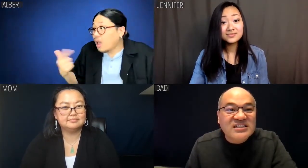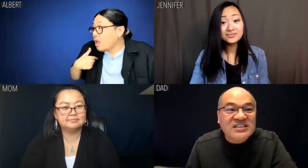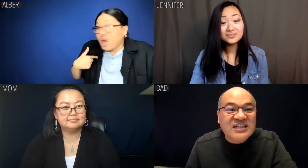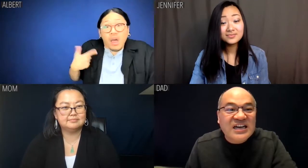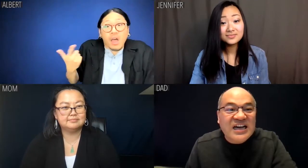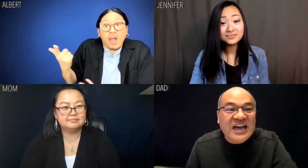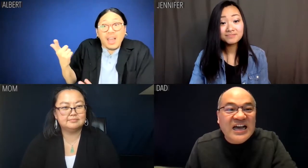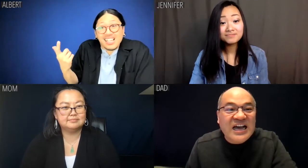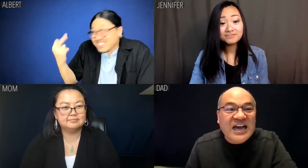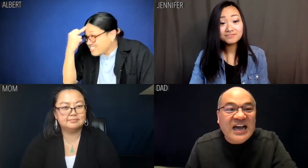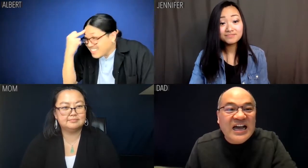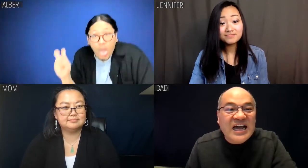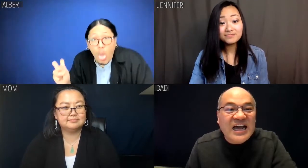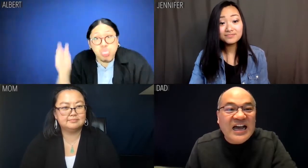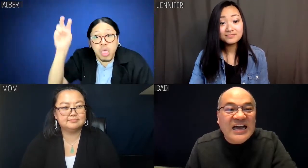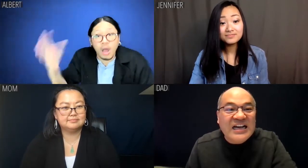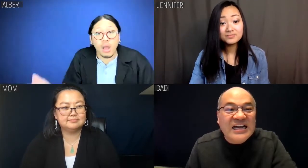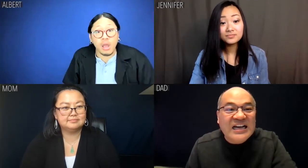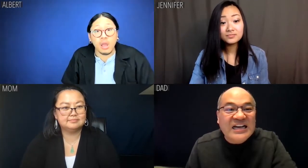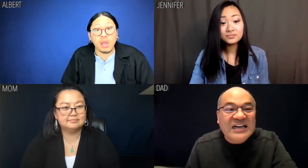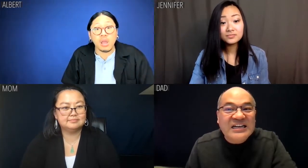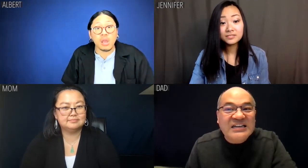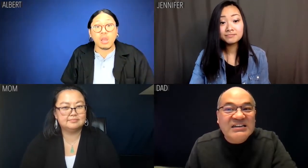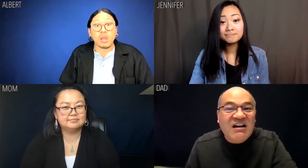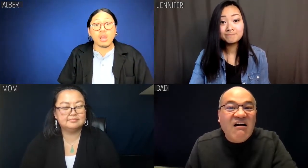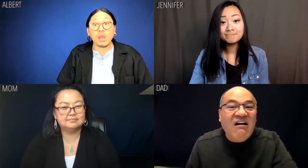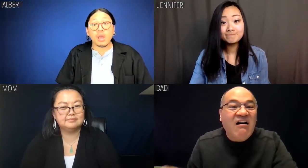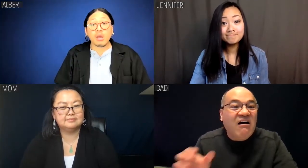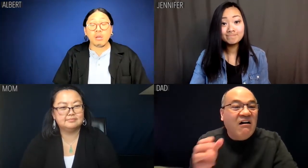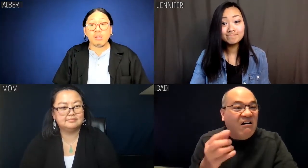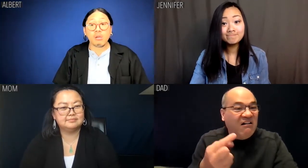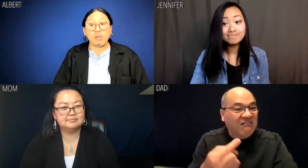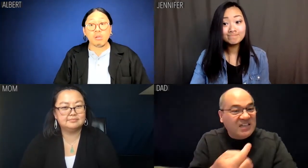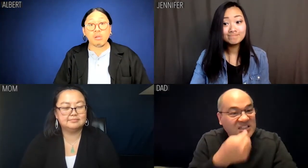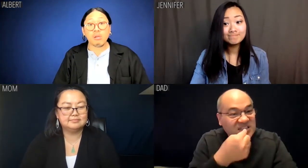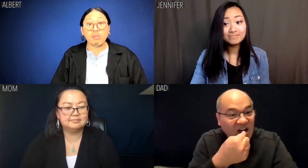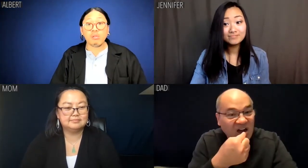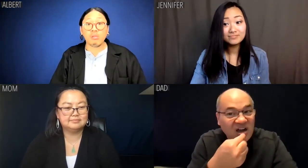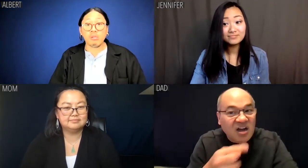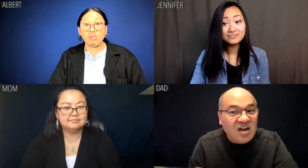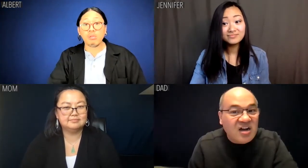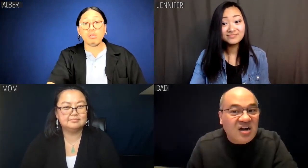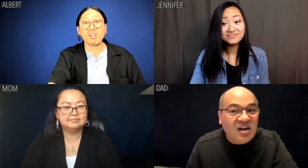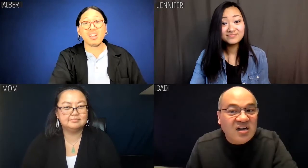I got passed up by a fuckwit. Dad: Well, that stinks.